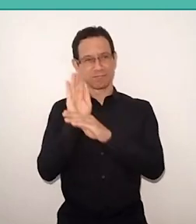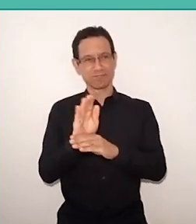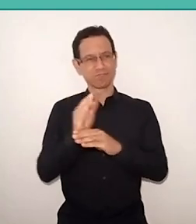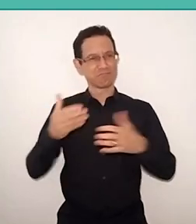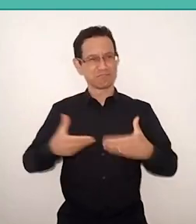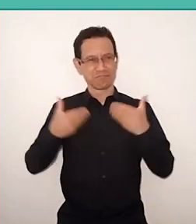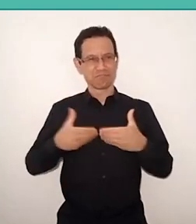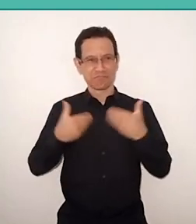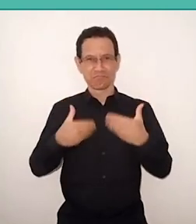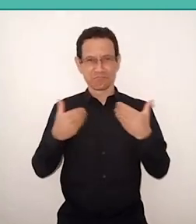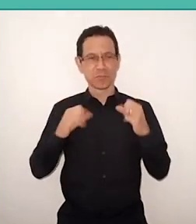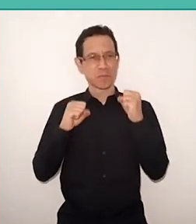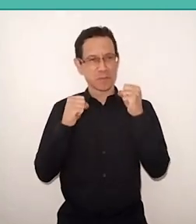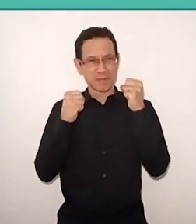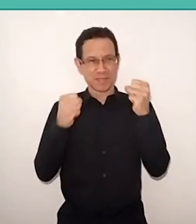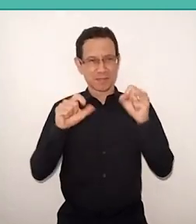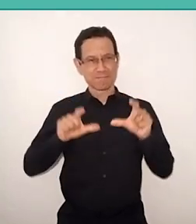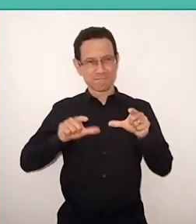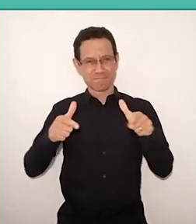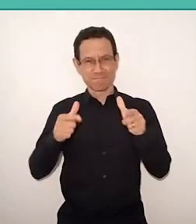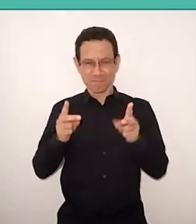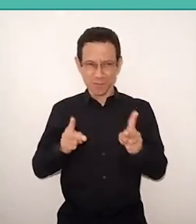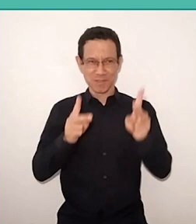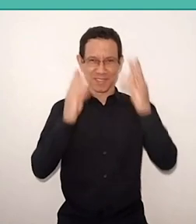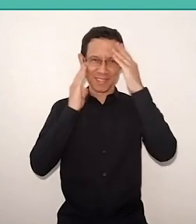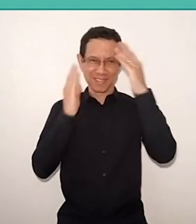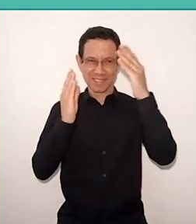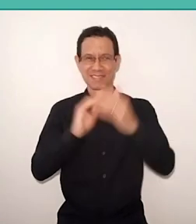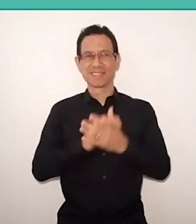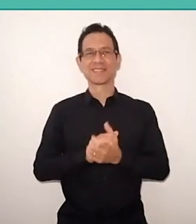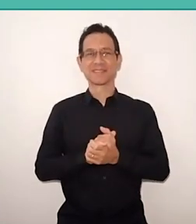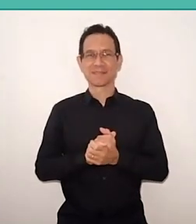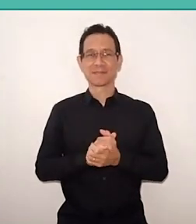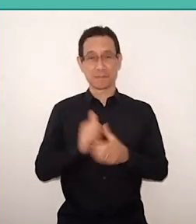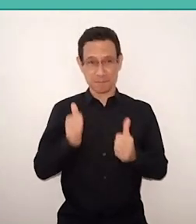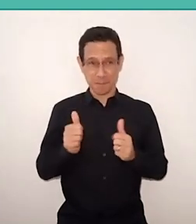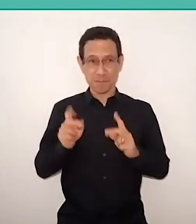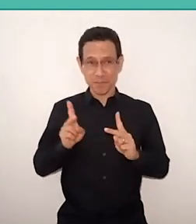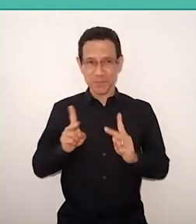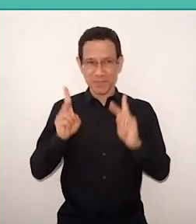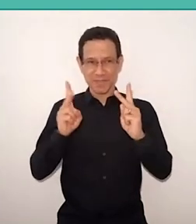with dedication, to follow in that direction. Thank you. Continuing our schedule,